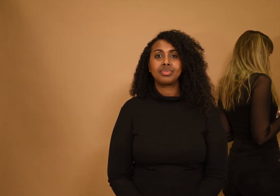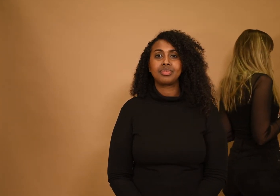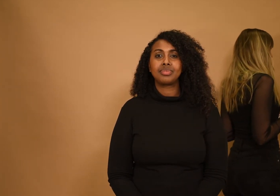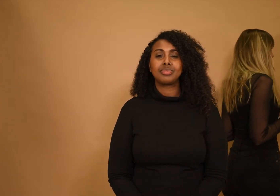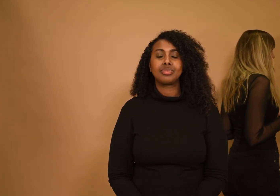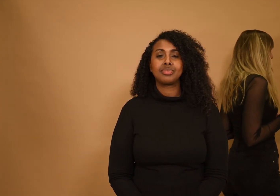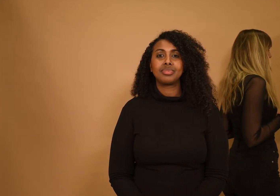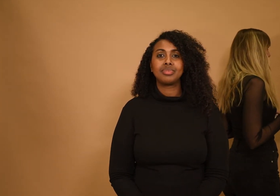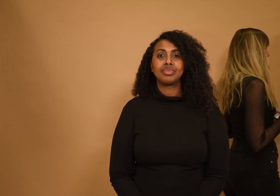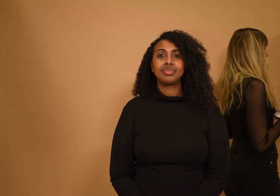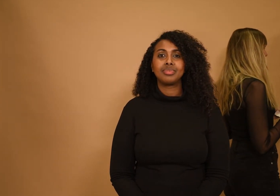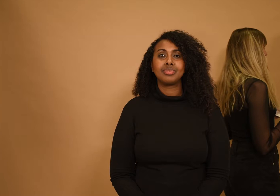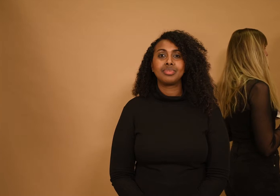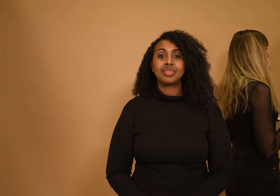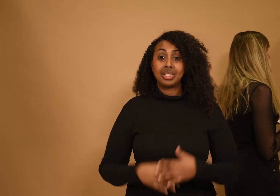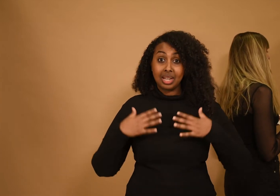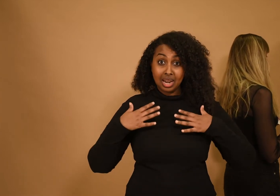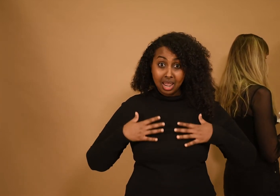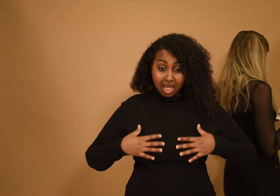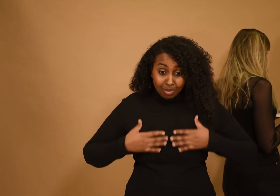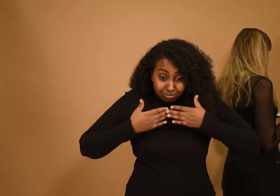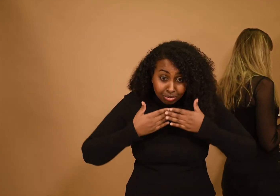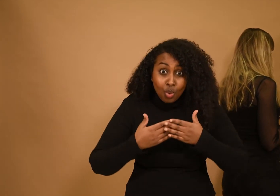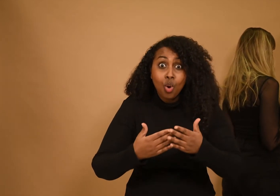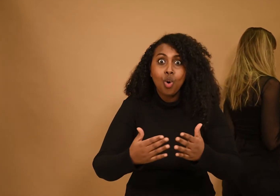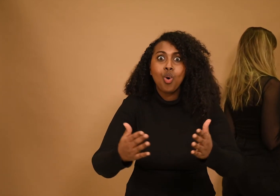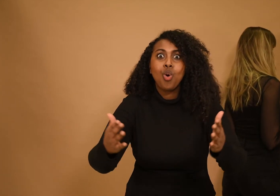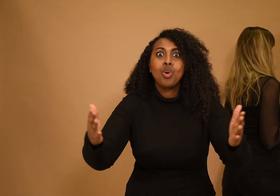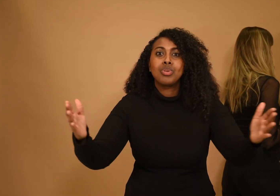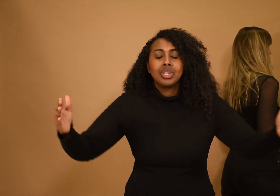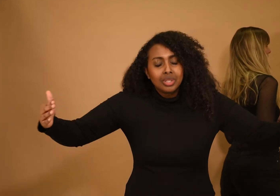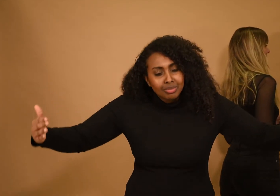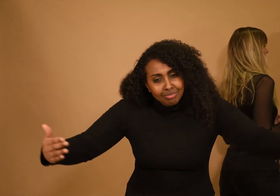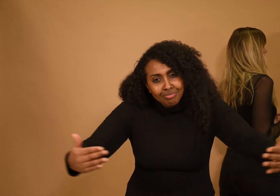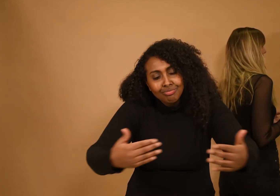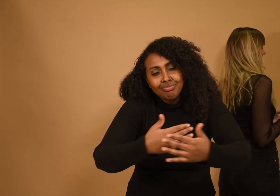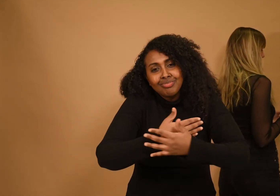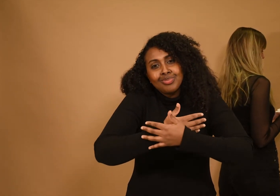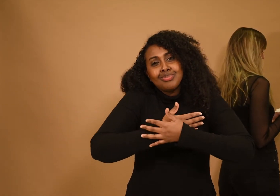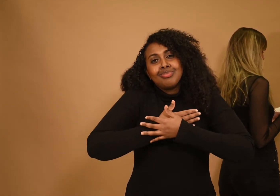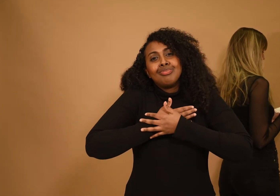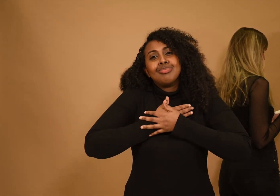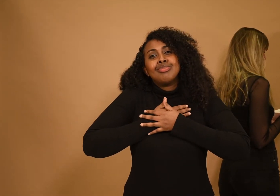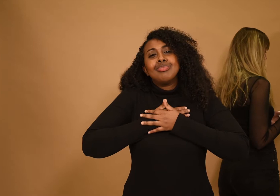When bodies open and enclose they enclose everything